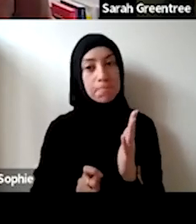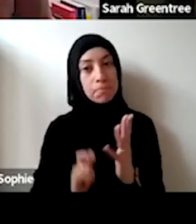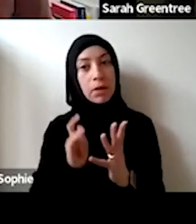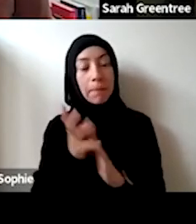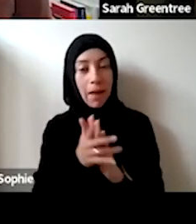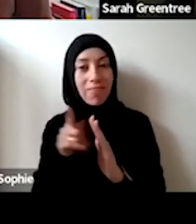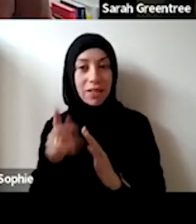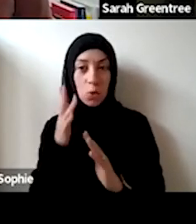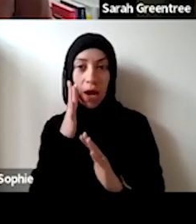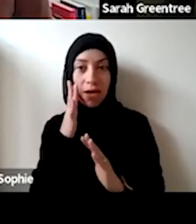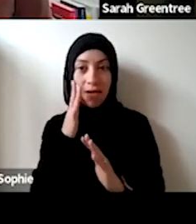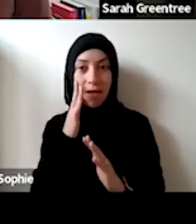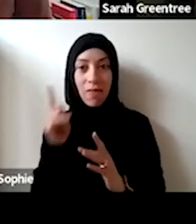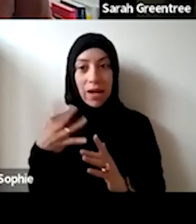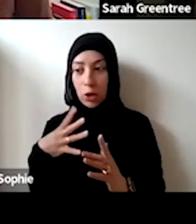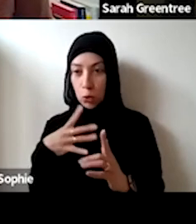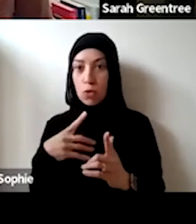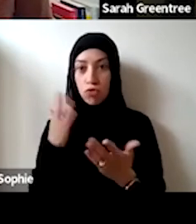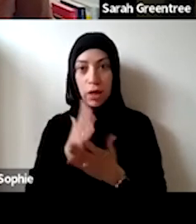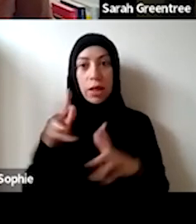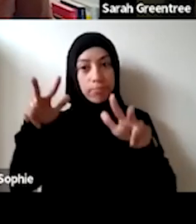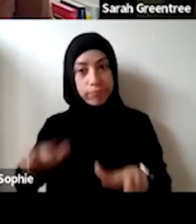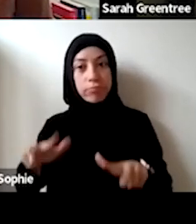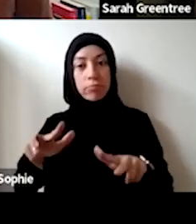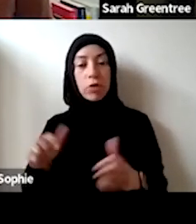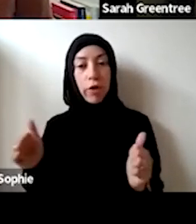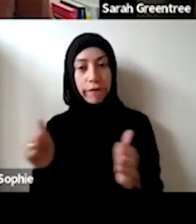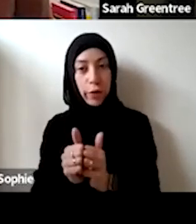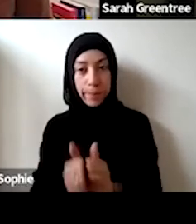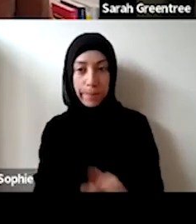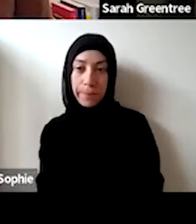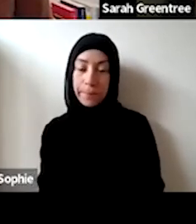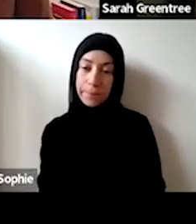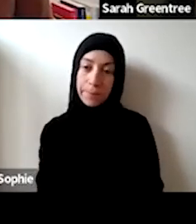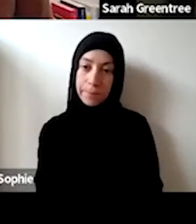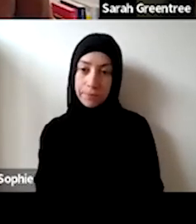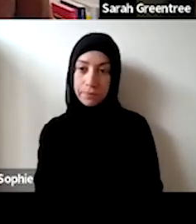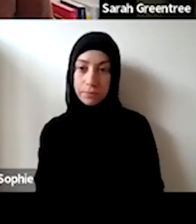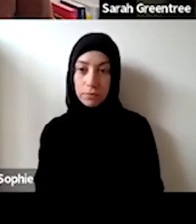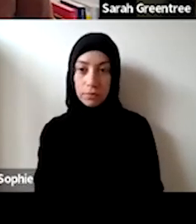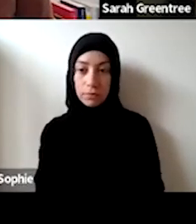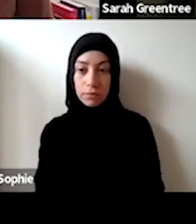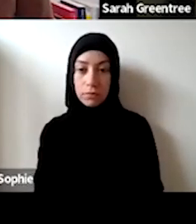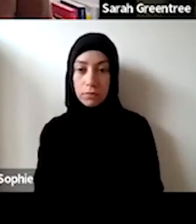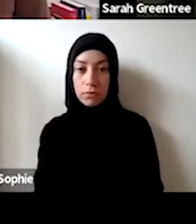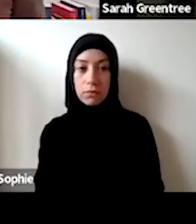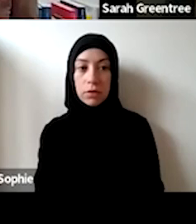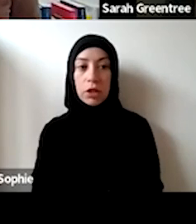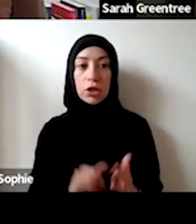was proposing When I get to that second stage, as well , when they get that second stage as well. Now we have got now we've got 41 open questions, and we've got 10 min on that. Reckon we're gonna get through 41 questions in 10 min.